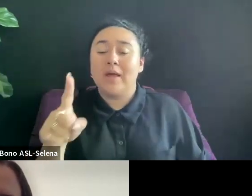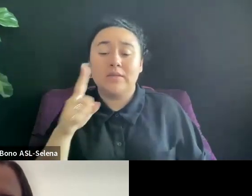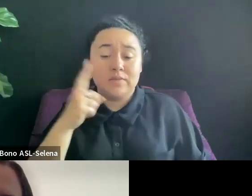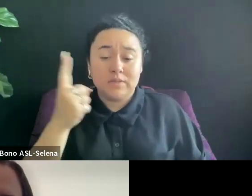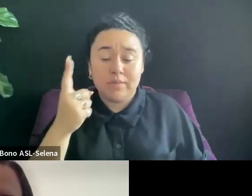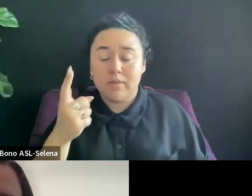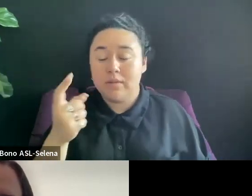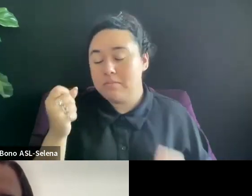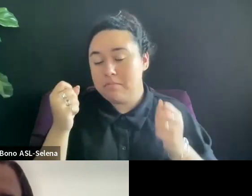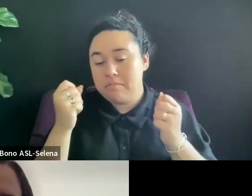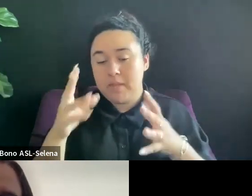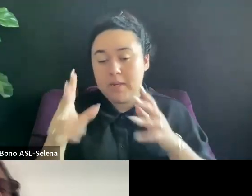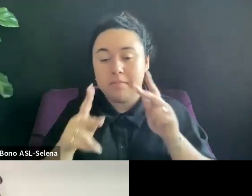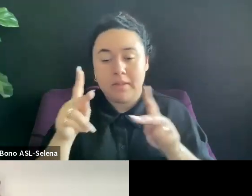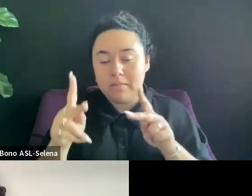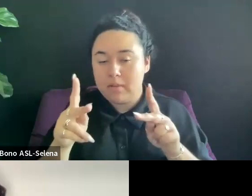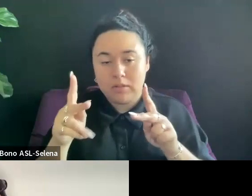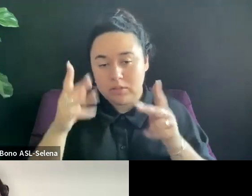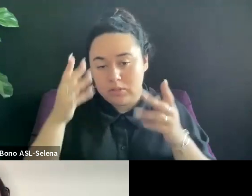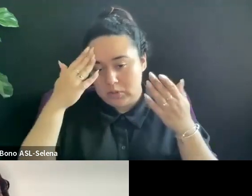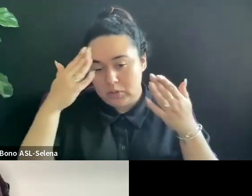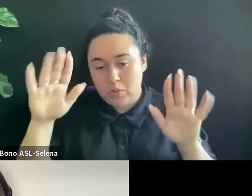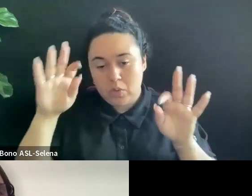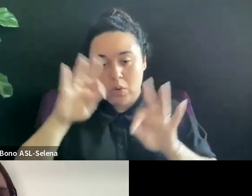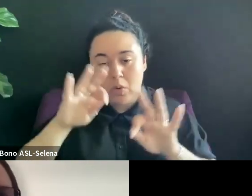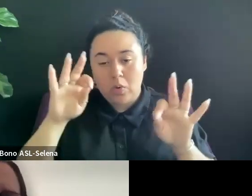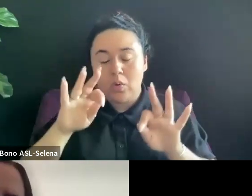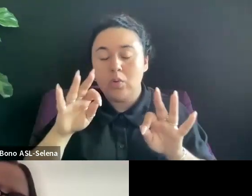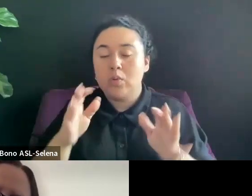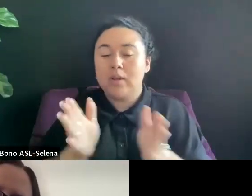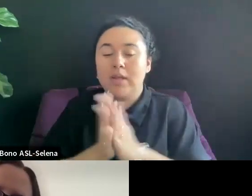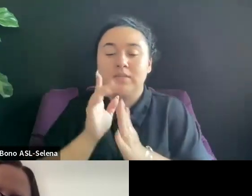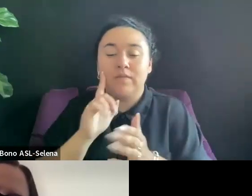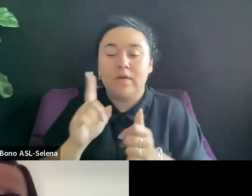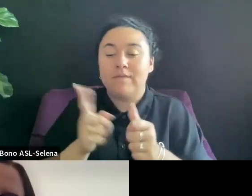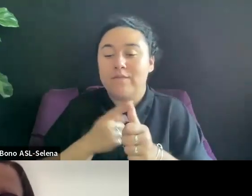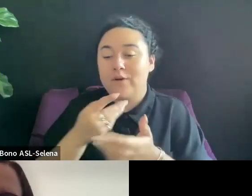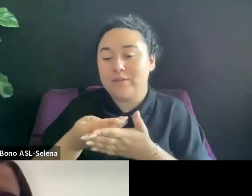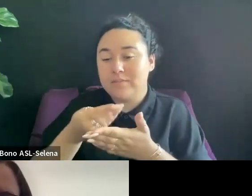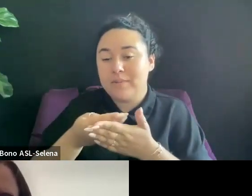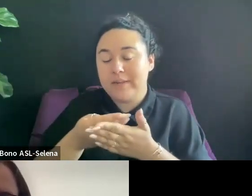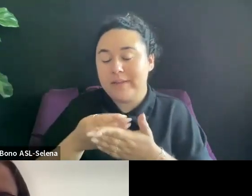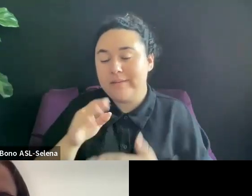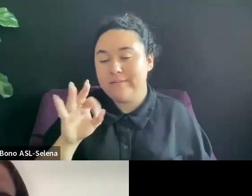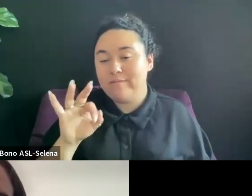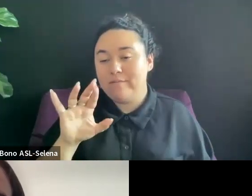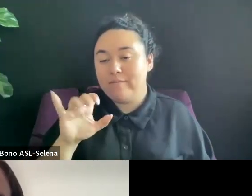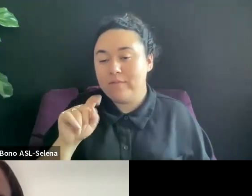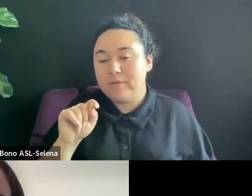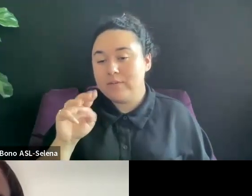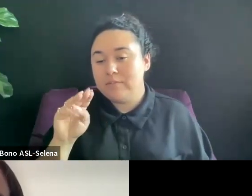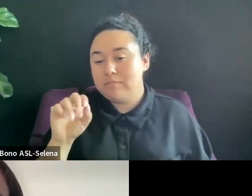FIRST MONEYS. IN LIEU OF AN MG RIGHT UP FRONT YOU CAN ASK FOR A PERCENTAGE OF THE FIRST MONEYS BEFORE THE